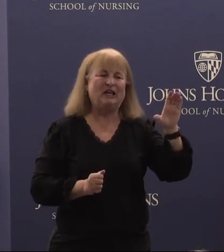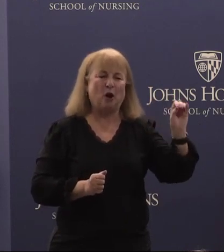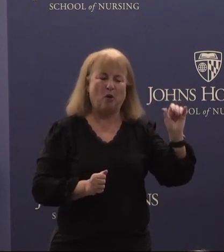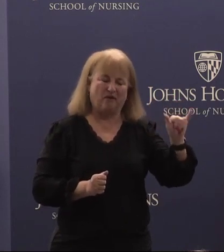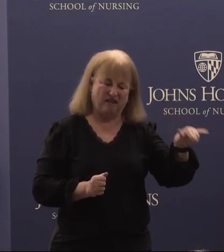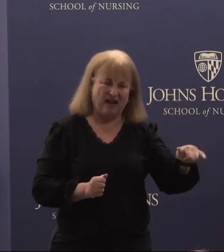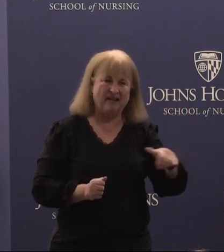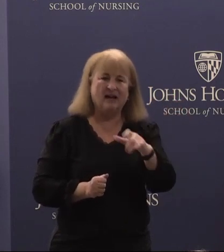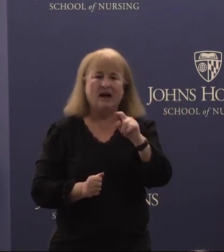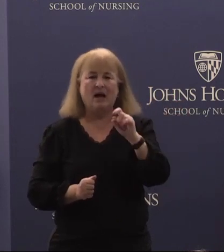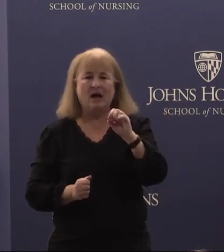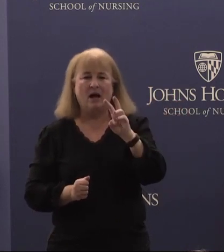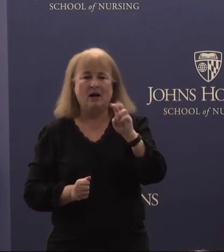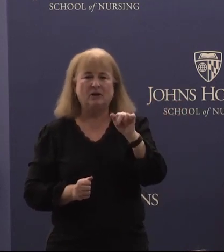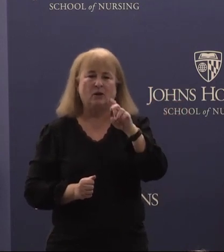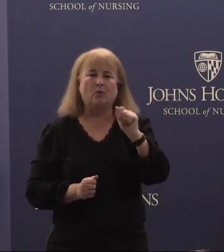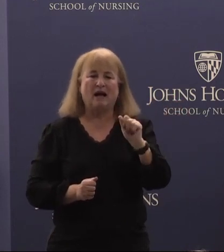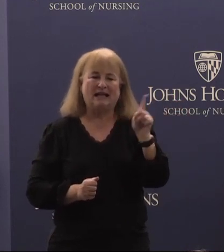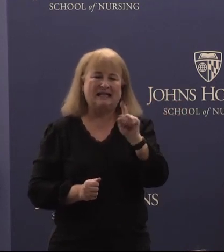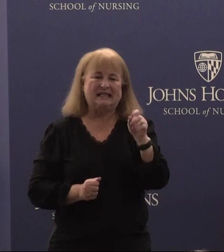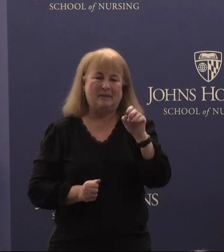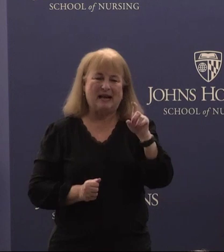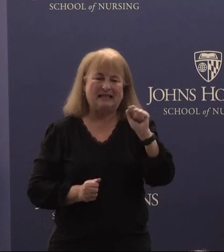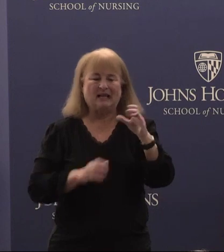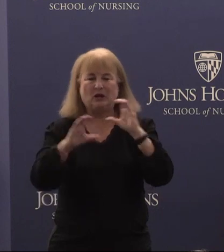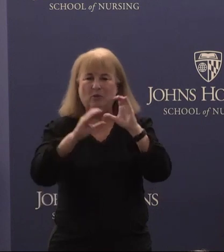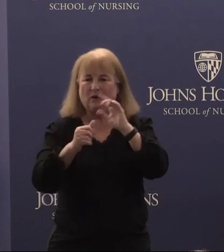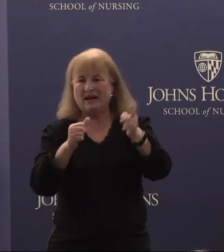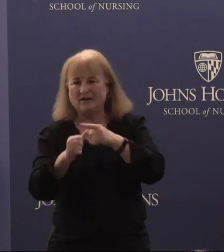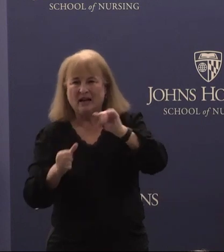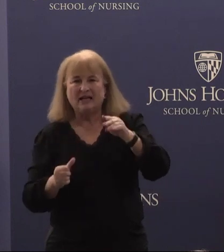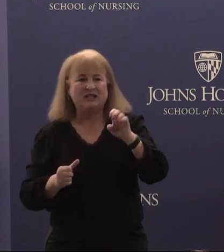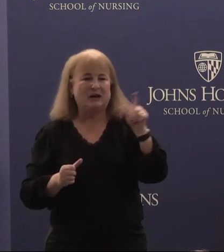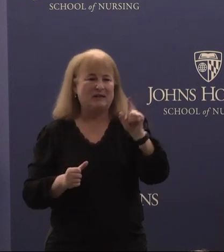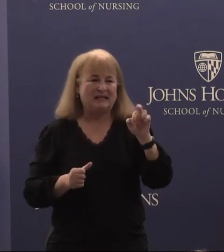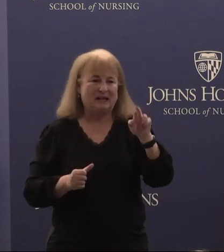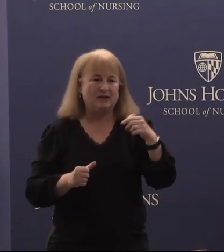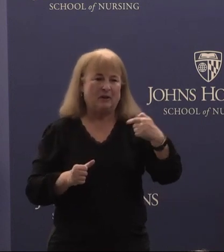uh, Tana Zamanski from Communication. First, Jamie Seltzer from me. Action,